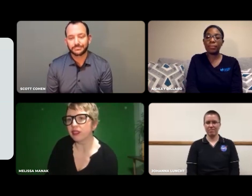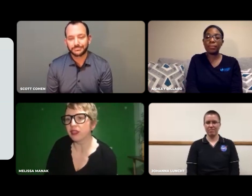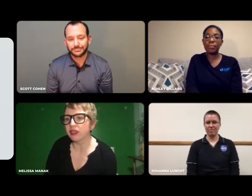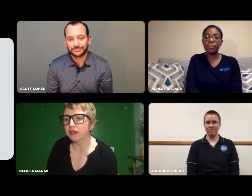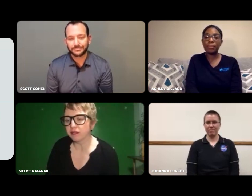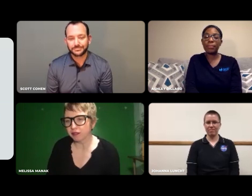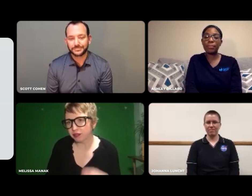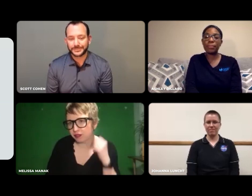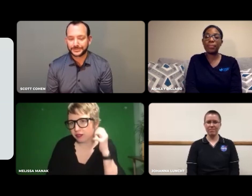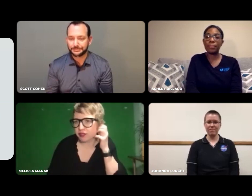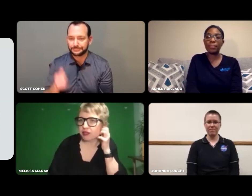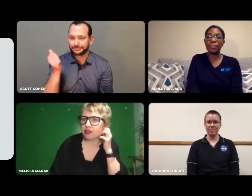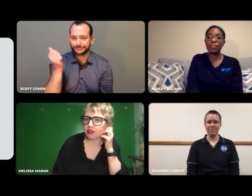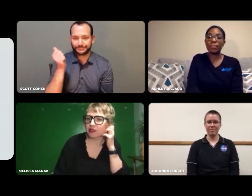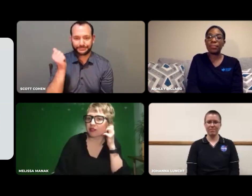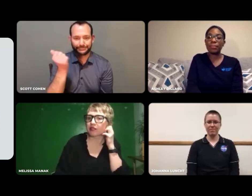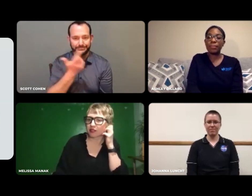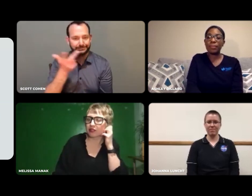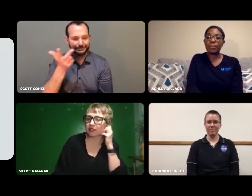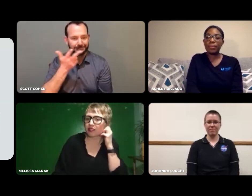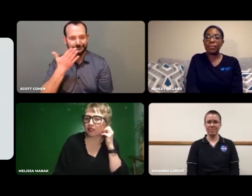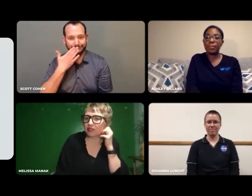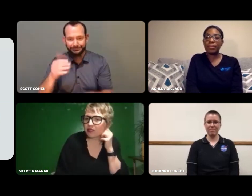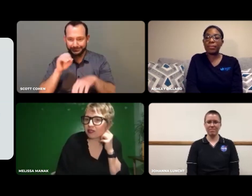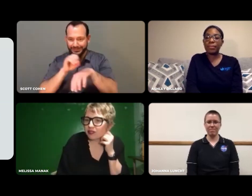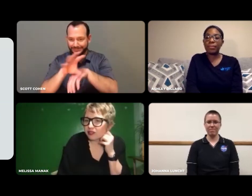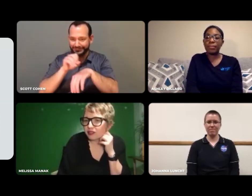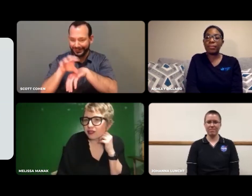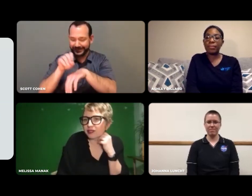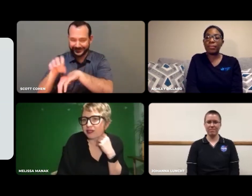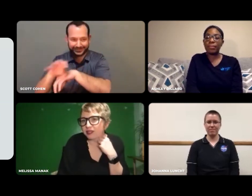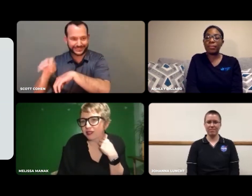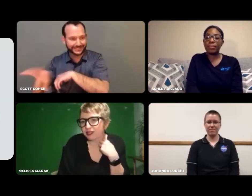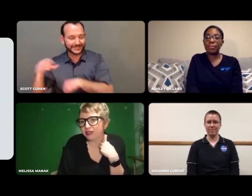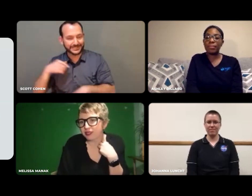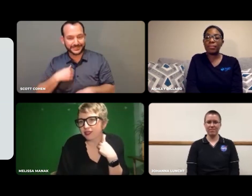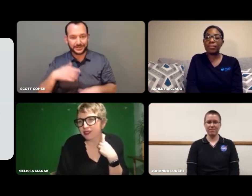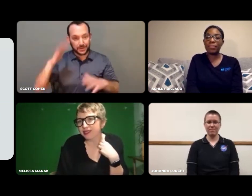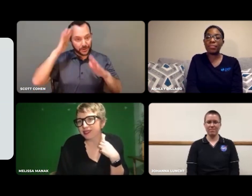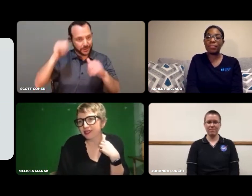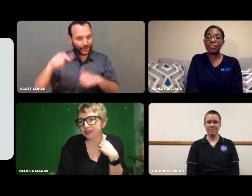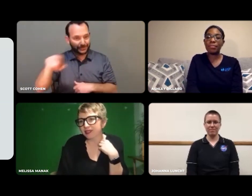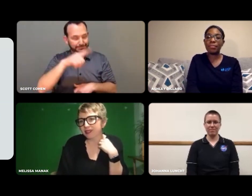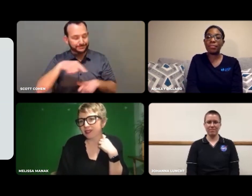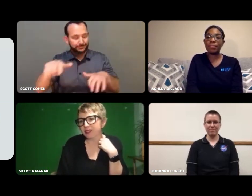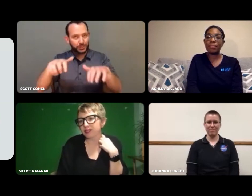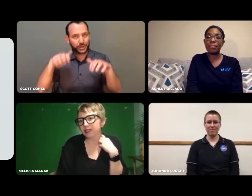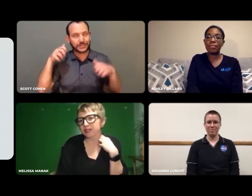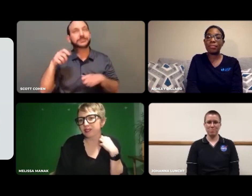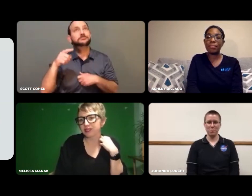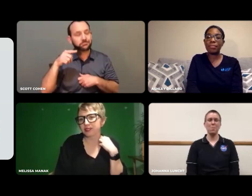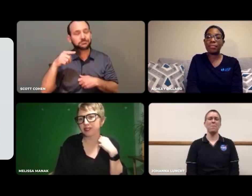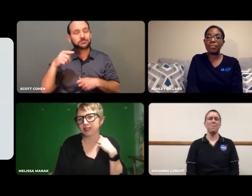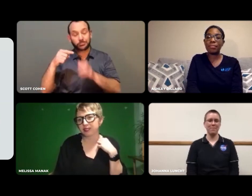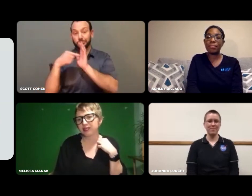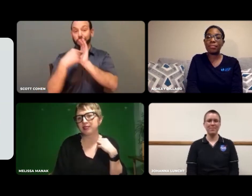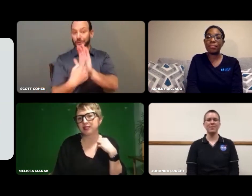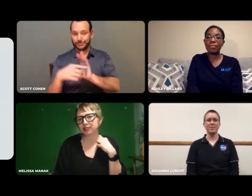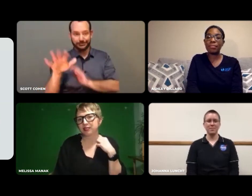The three of you shared some excellent advice and points.